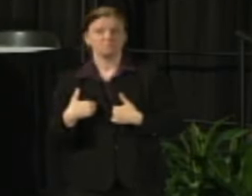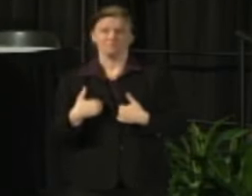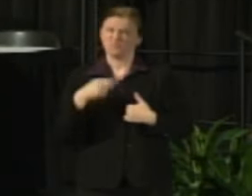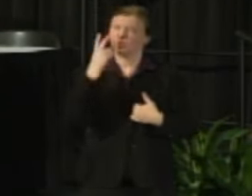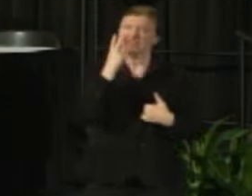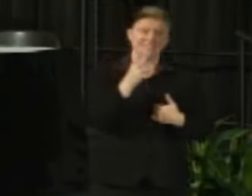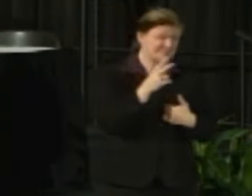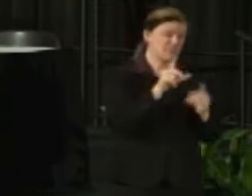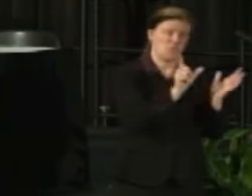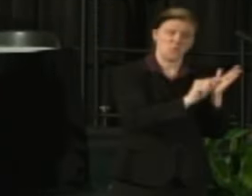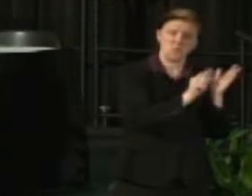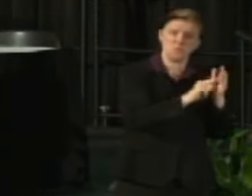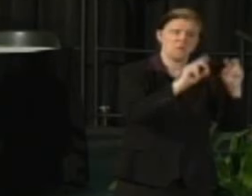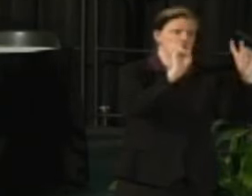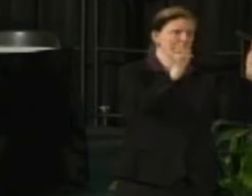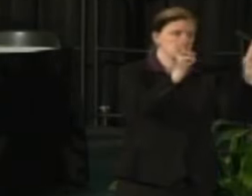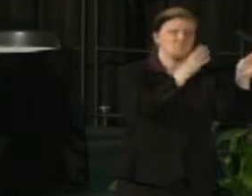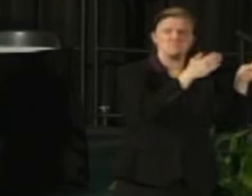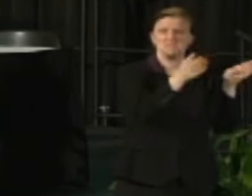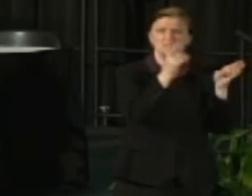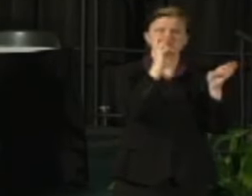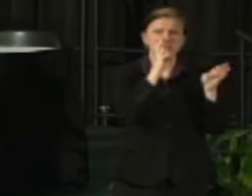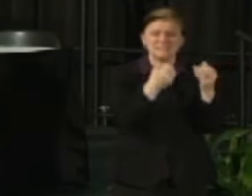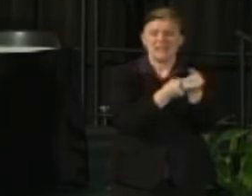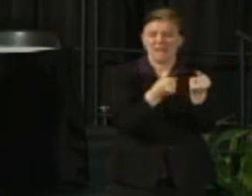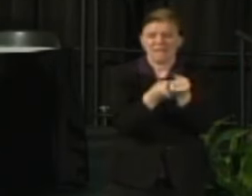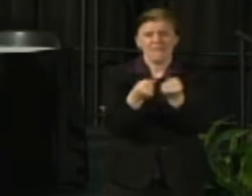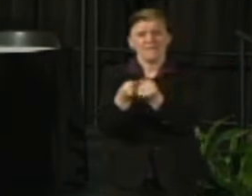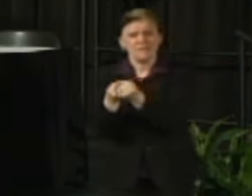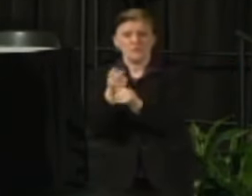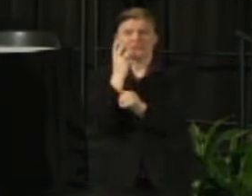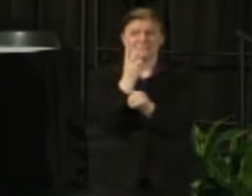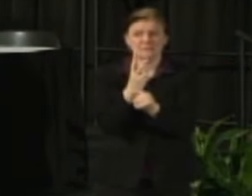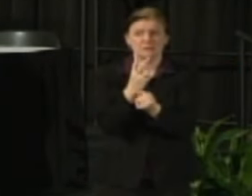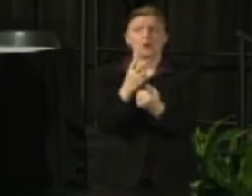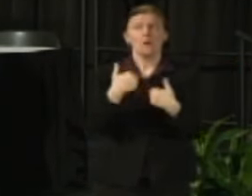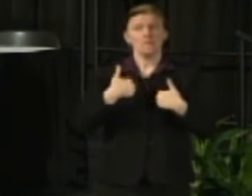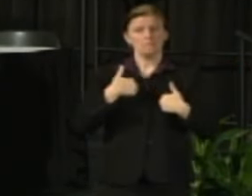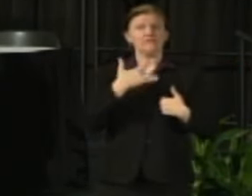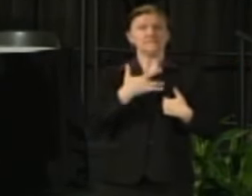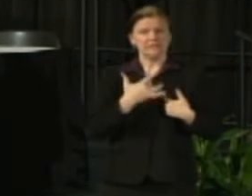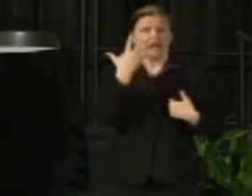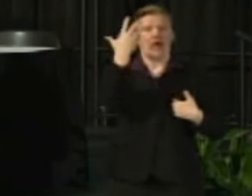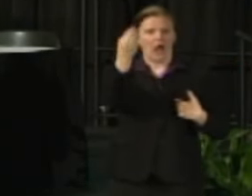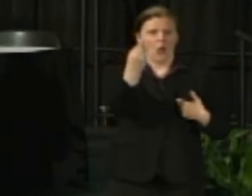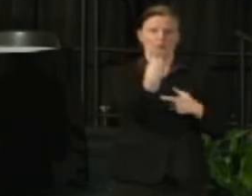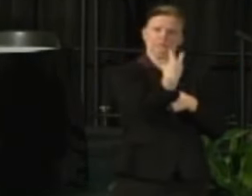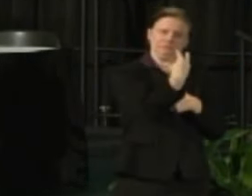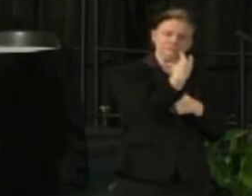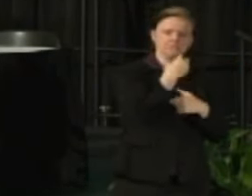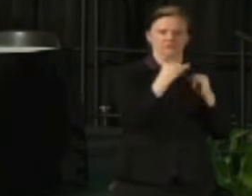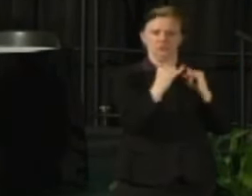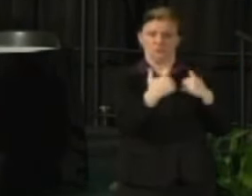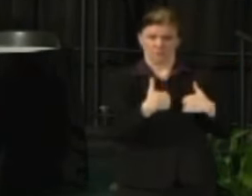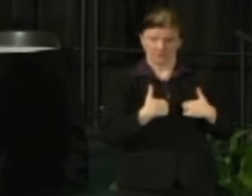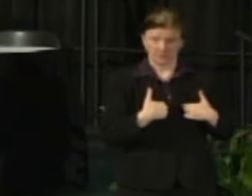You can see the advocacy and many of these feature myself or some of you who have been